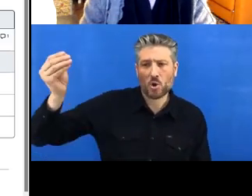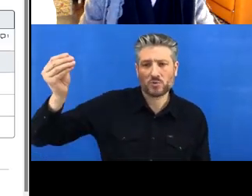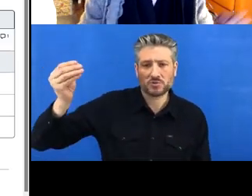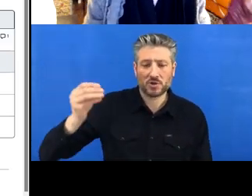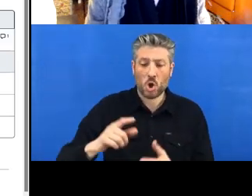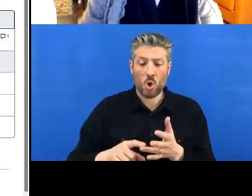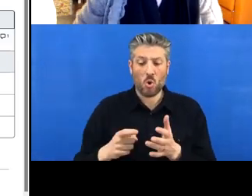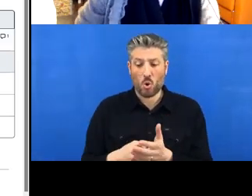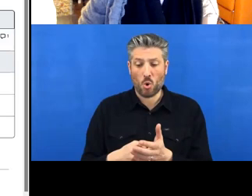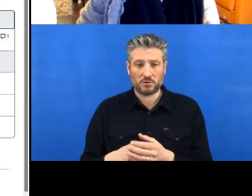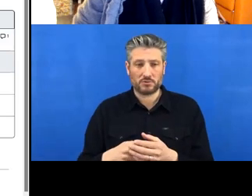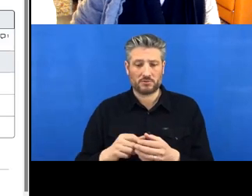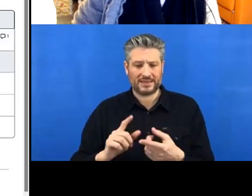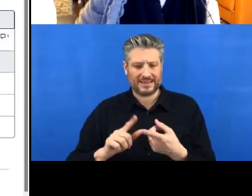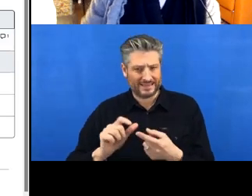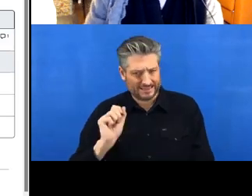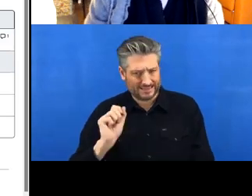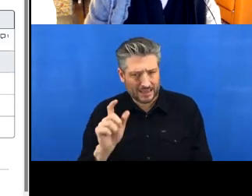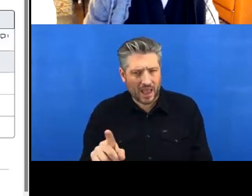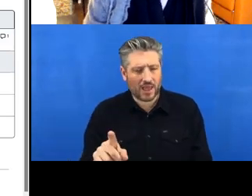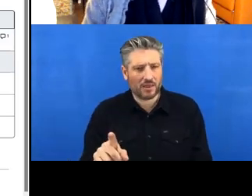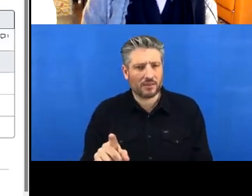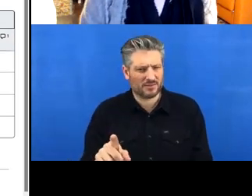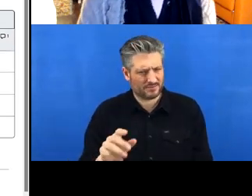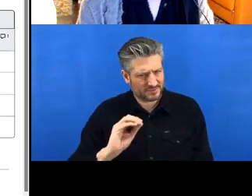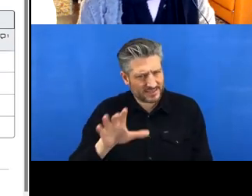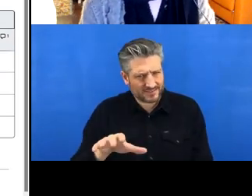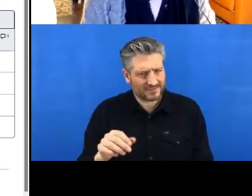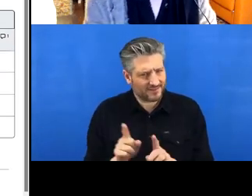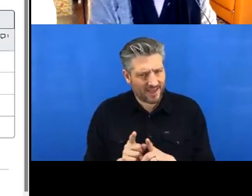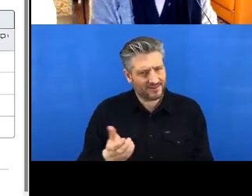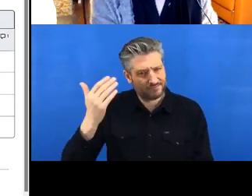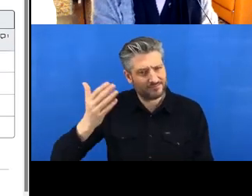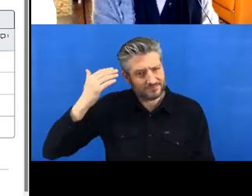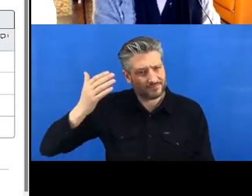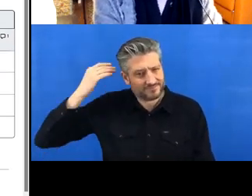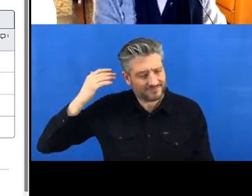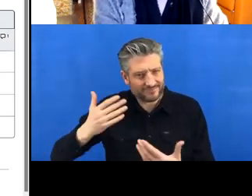how people used to do things maybe or people who do things without version control.